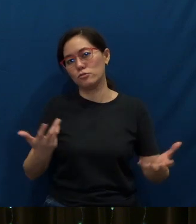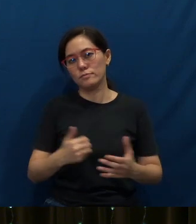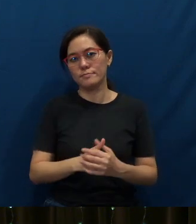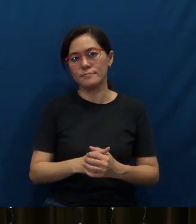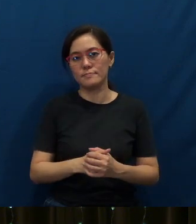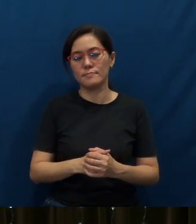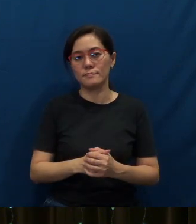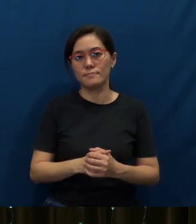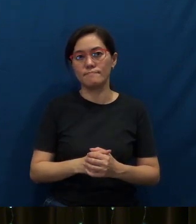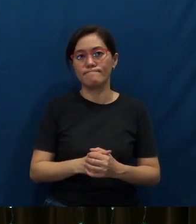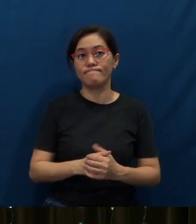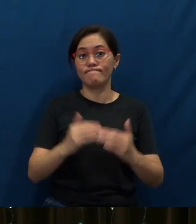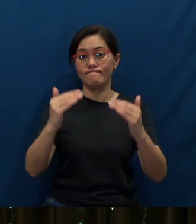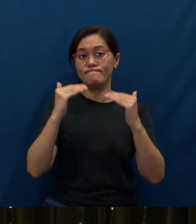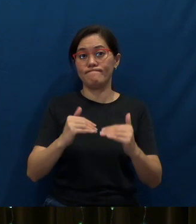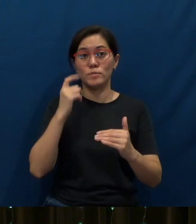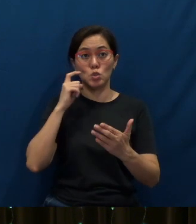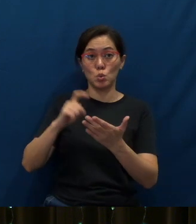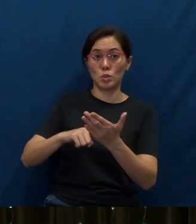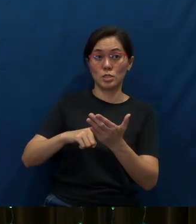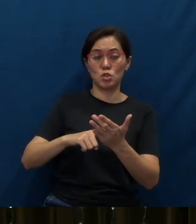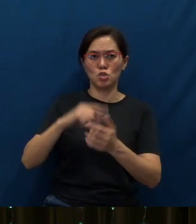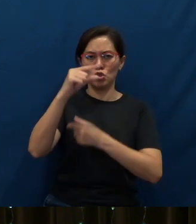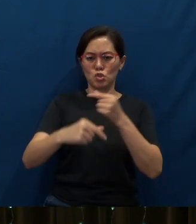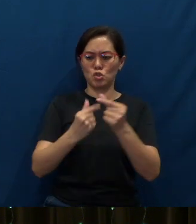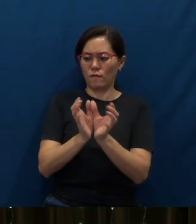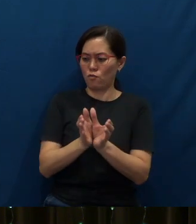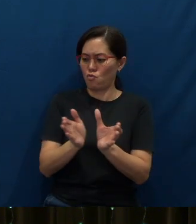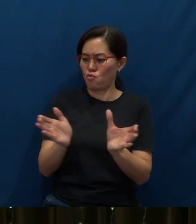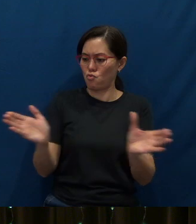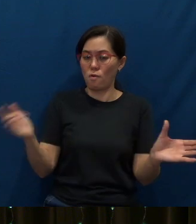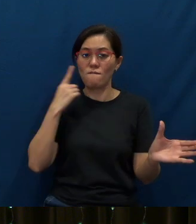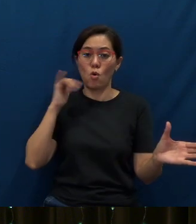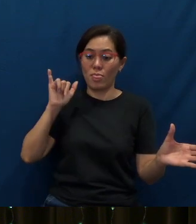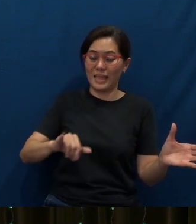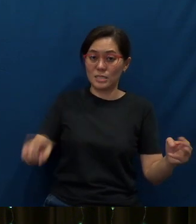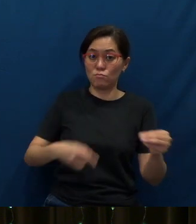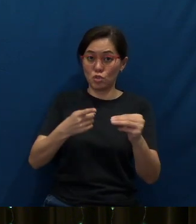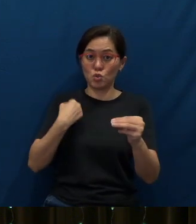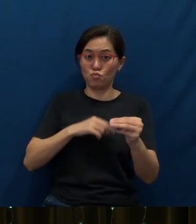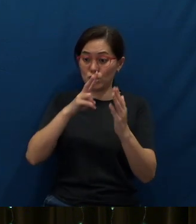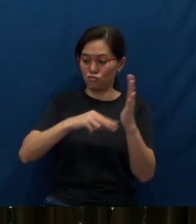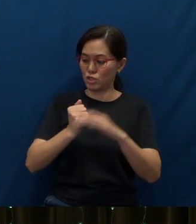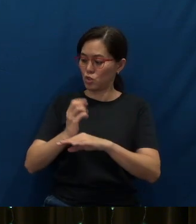Secondly, notice the geographical extent of the mission that we read earlier in verse eight.